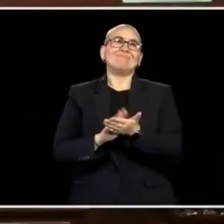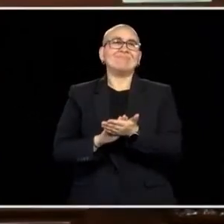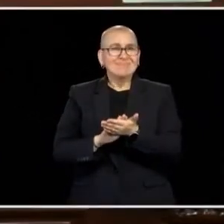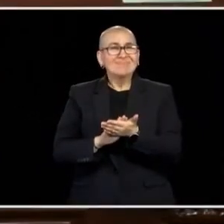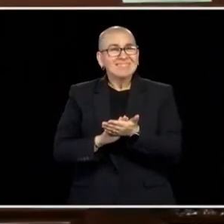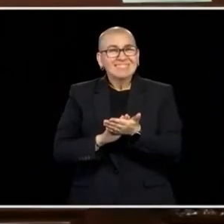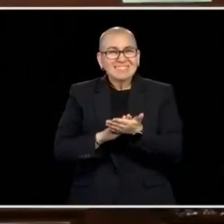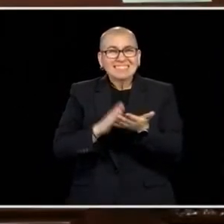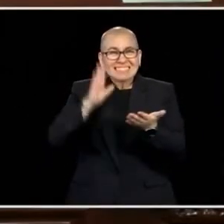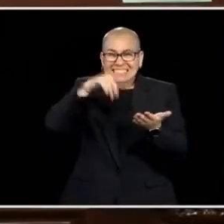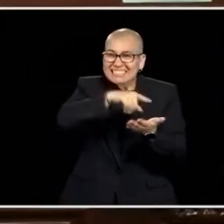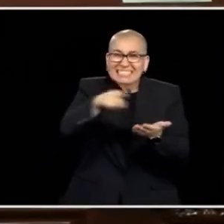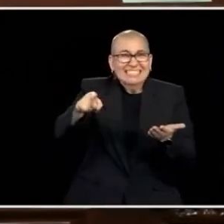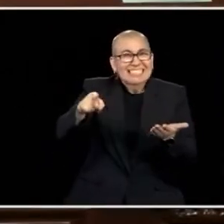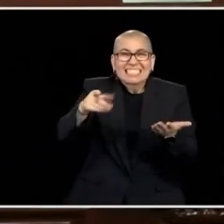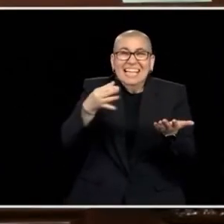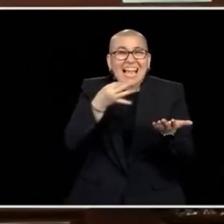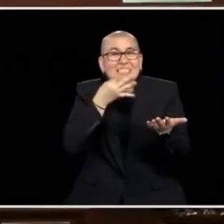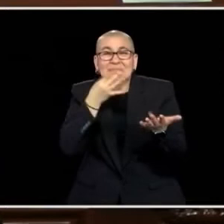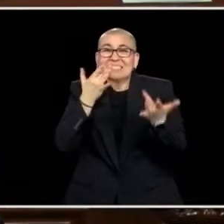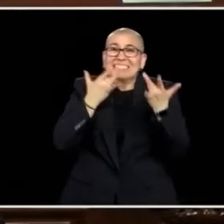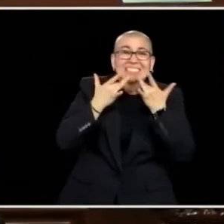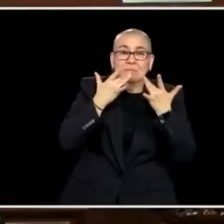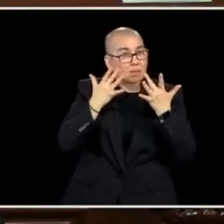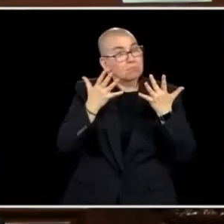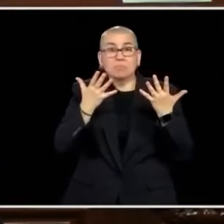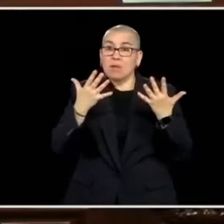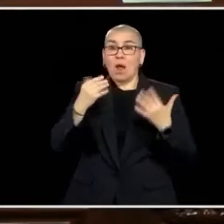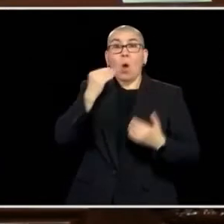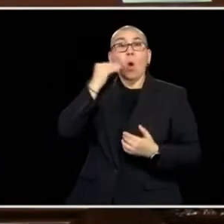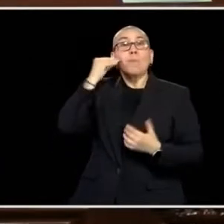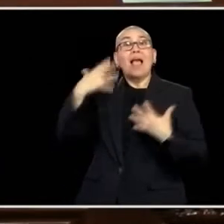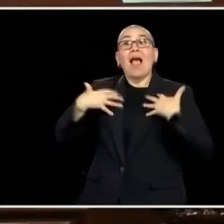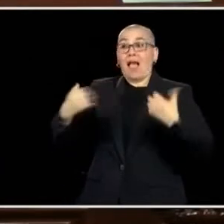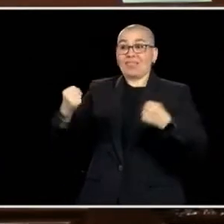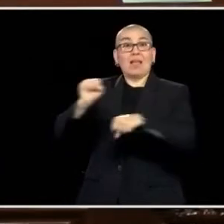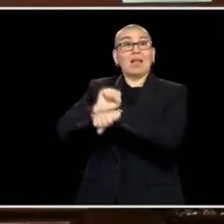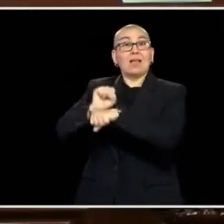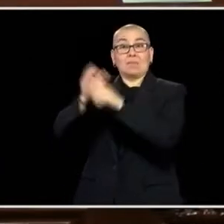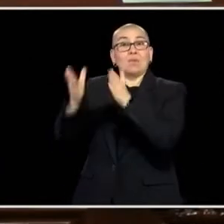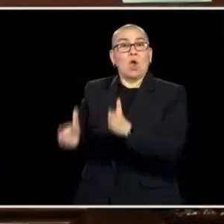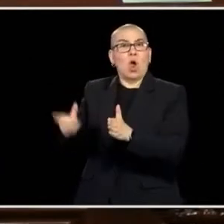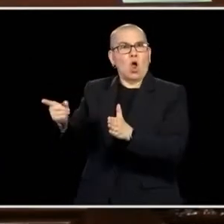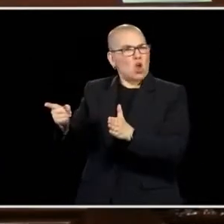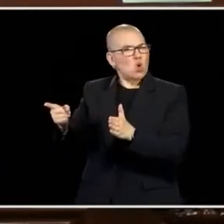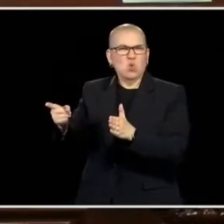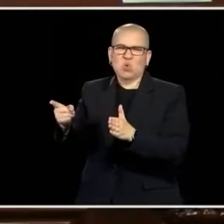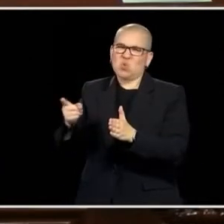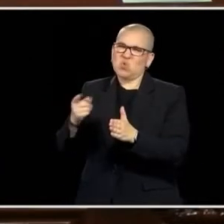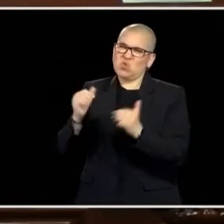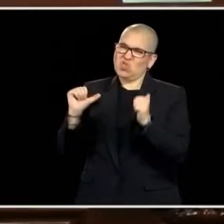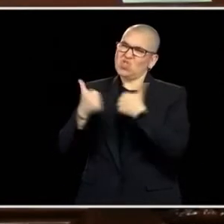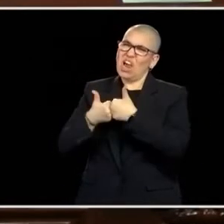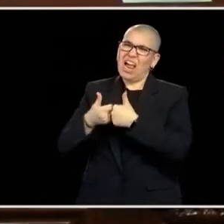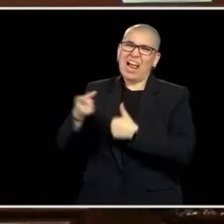THERE IS A LOT OF XPERTS IN HERE ON THIS ISSUE AND I WOULD LIKE TO TALK ABOUT HOME HEALTH CARE WORKERS A LITTLE BIT, JUST BECAUSE I THINK THIS IS ONE OF THE HARDEST AND MOST